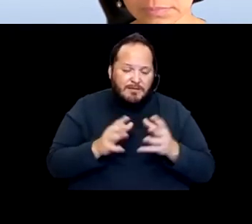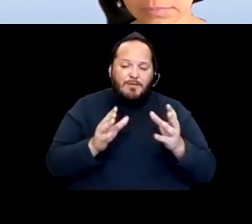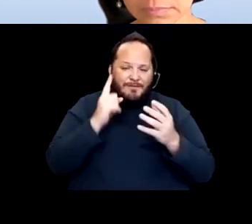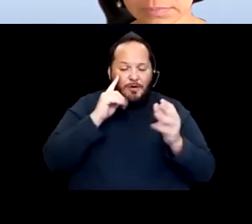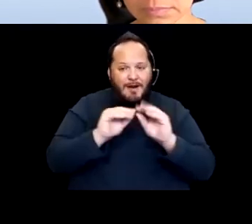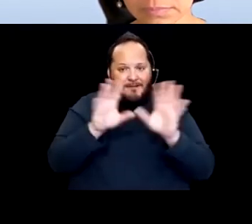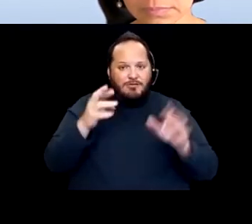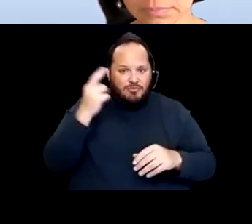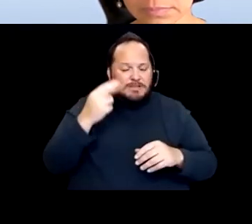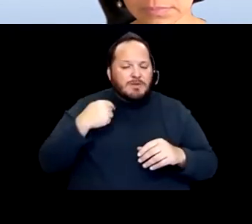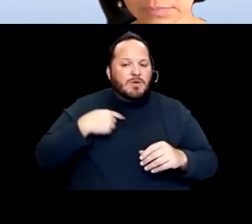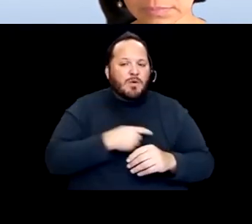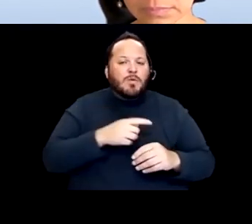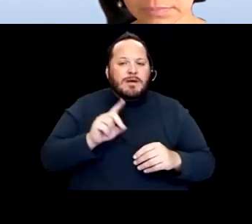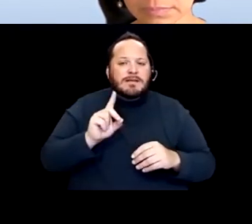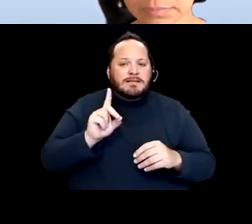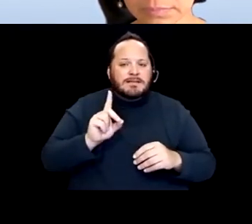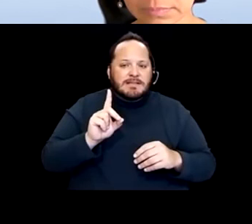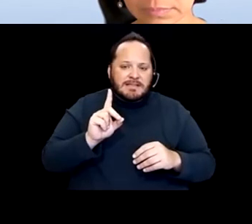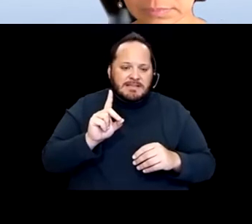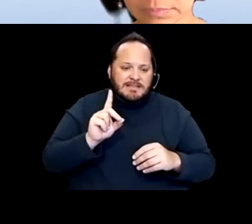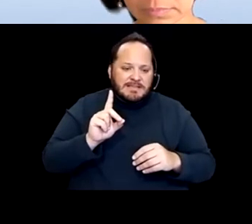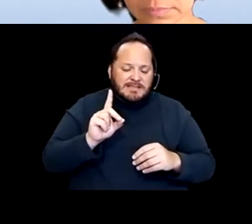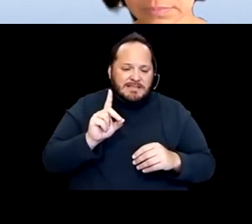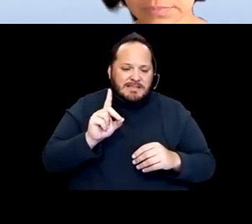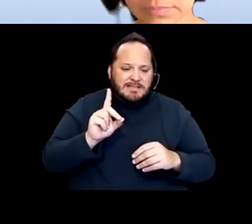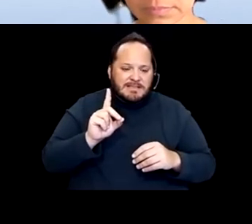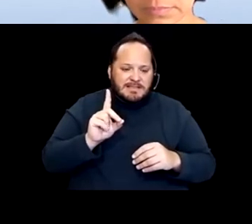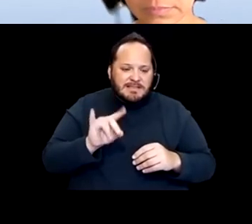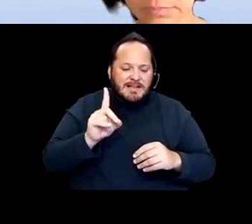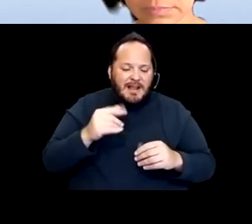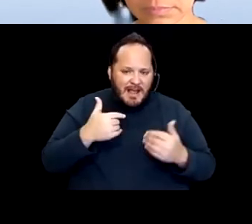we had a real interest in being able to do vaccine work.